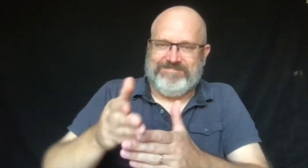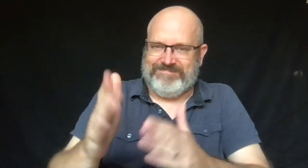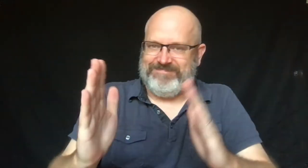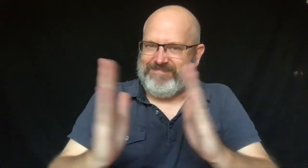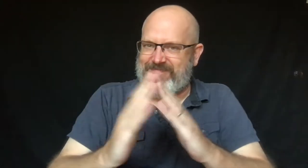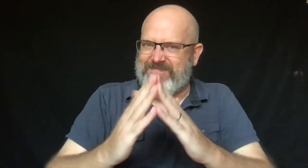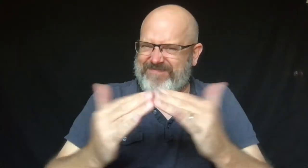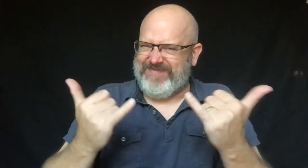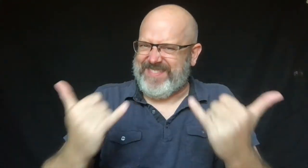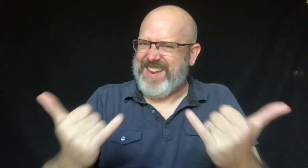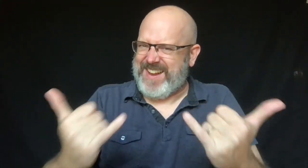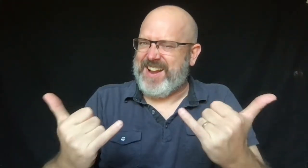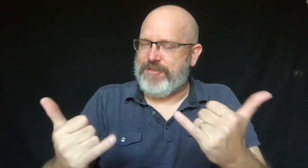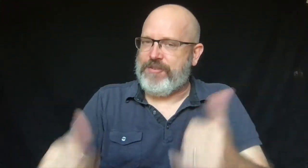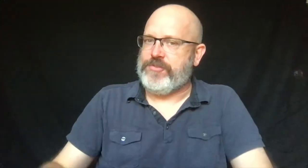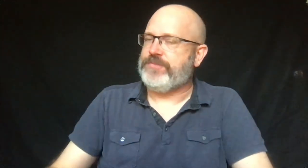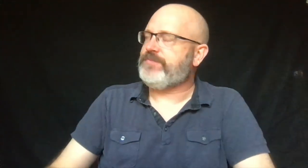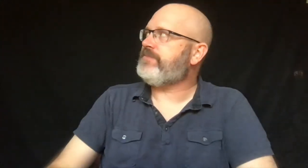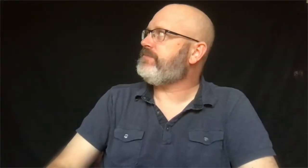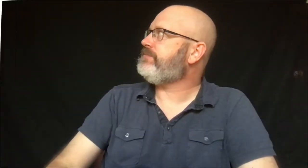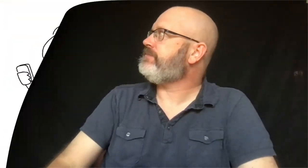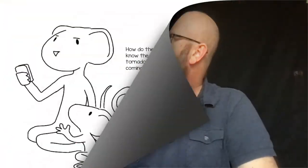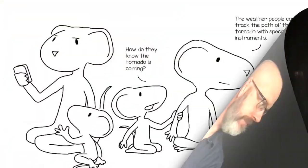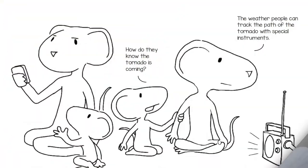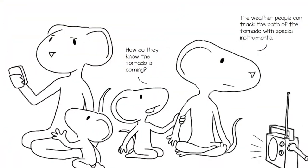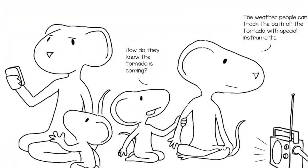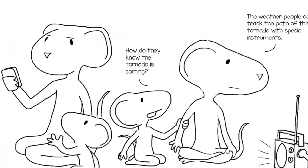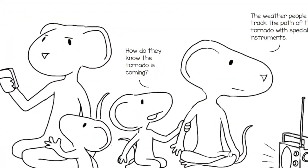and was going right through their town.